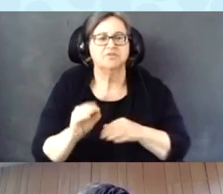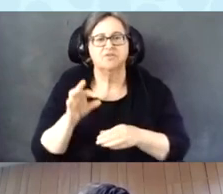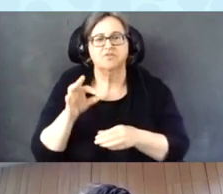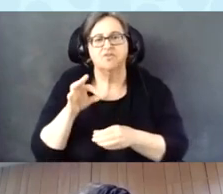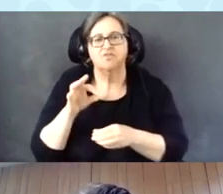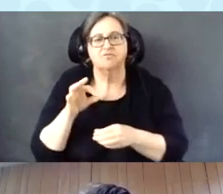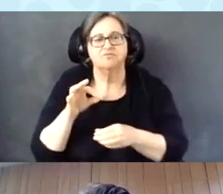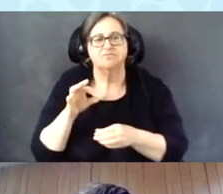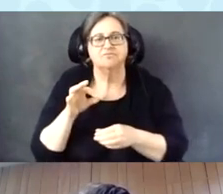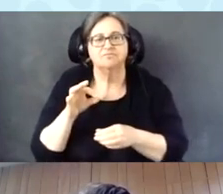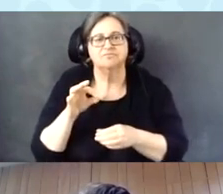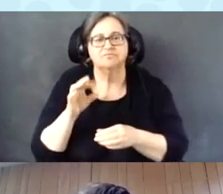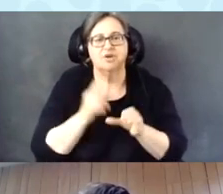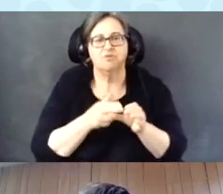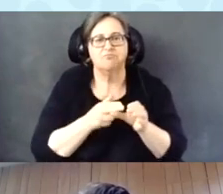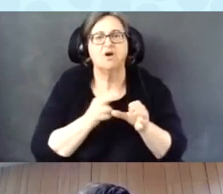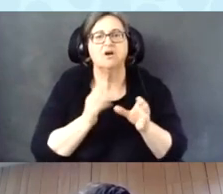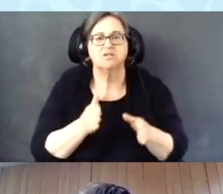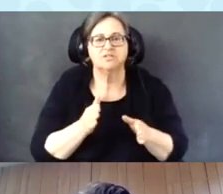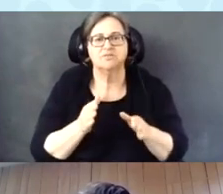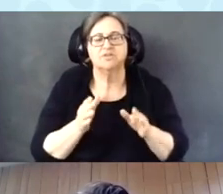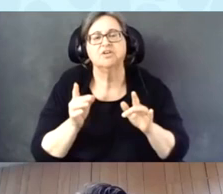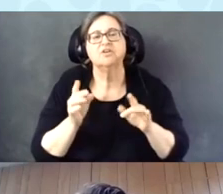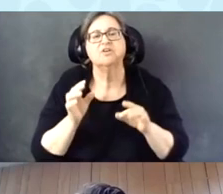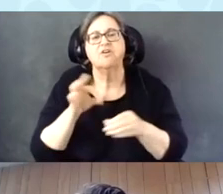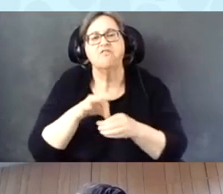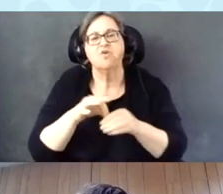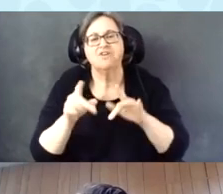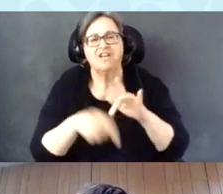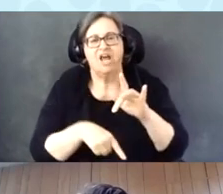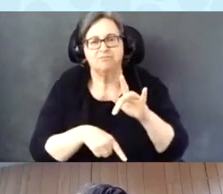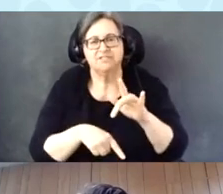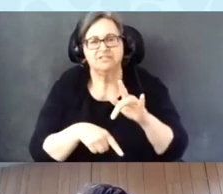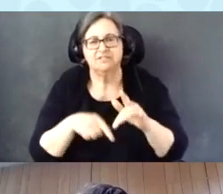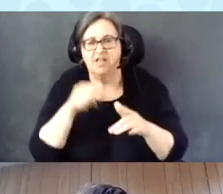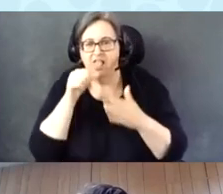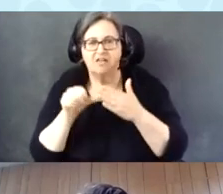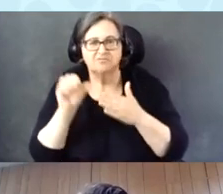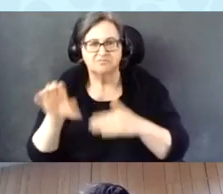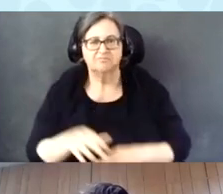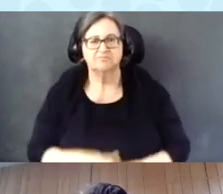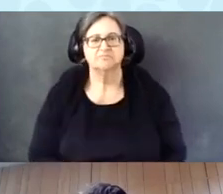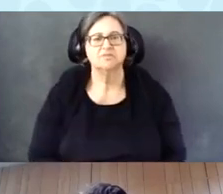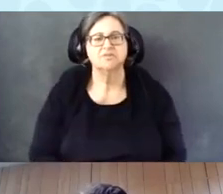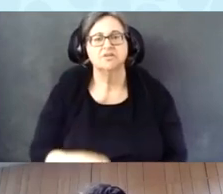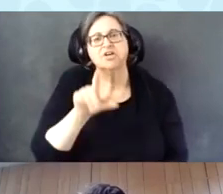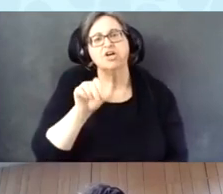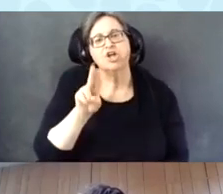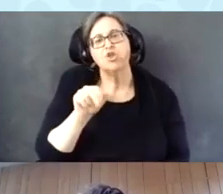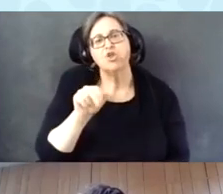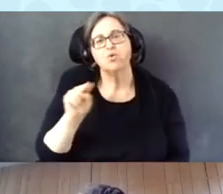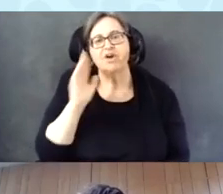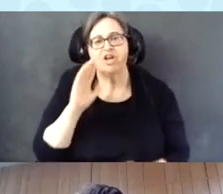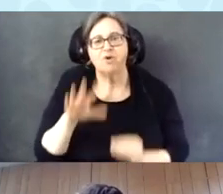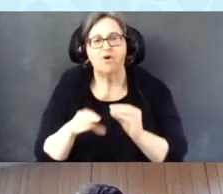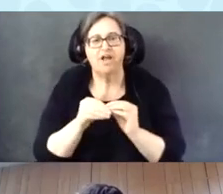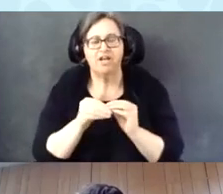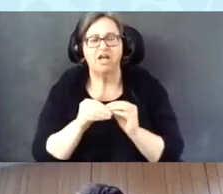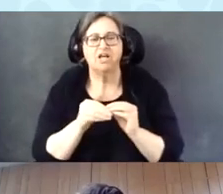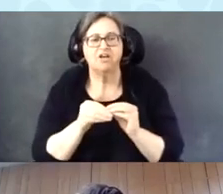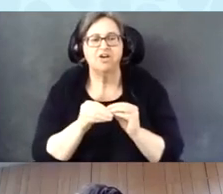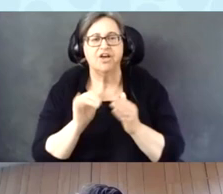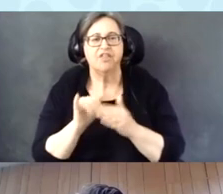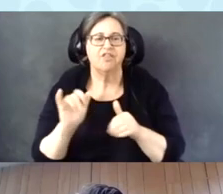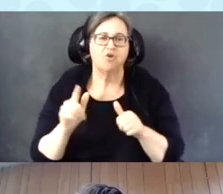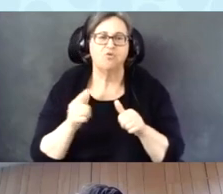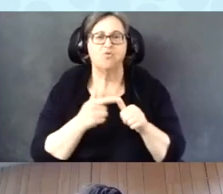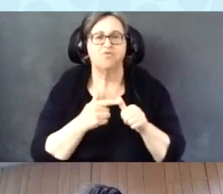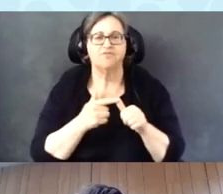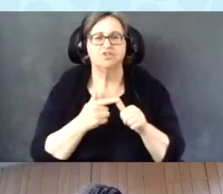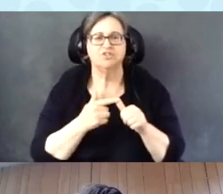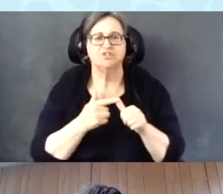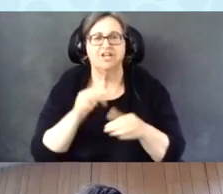Yeah, and I'll just add quickly that this was the first election year,